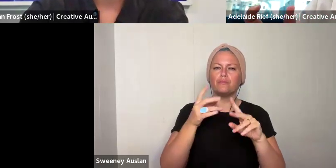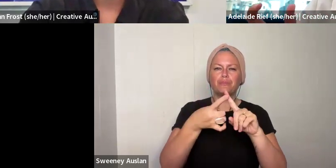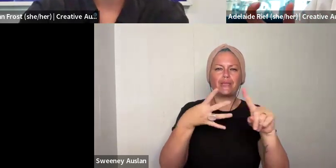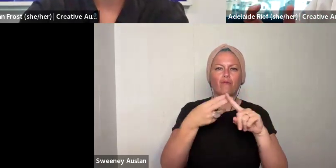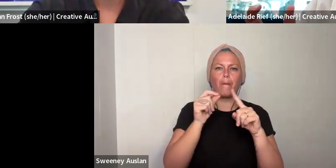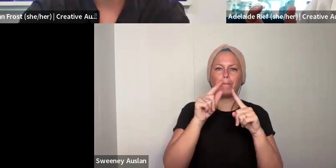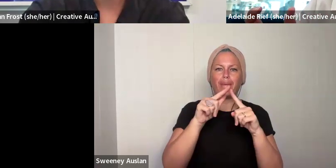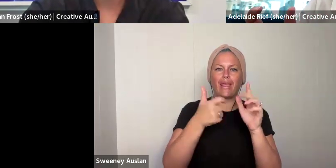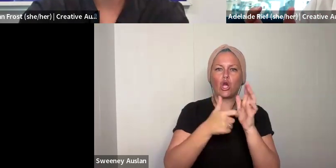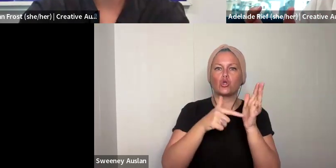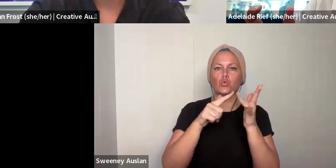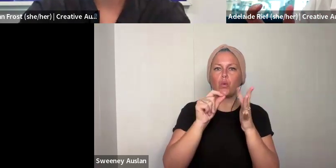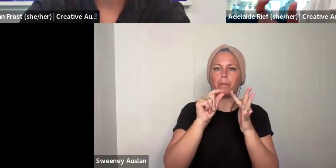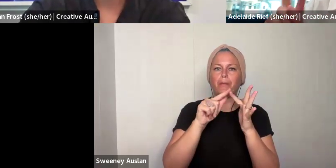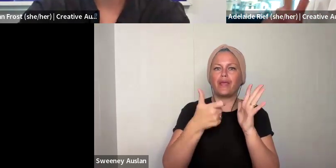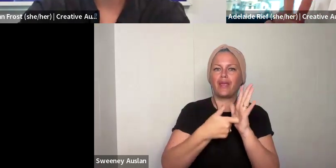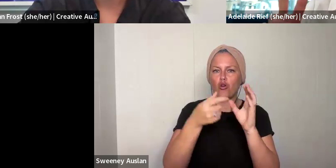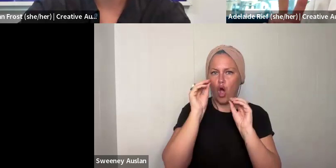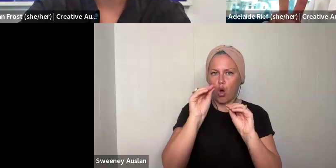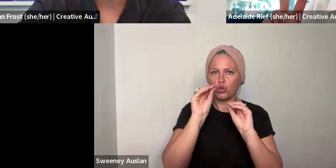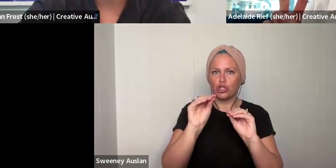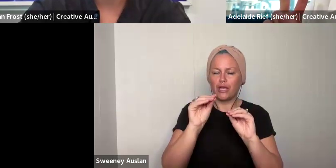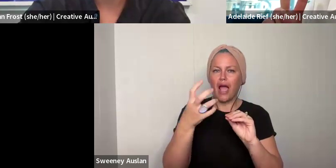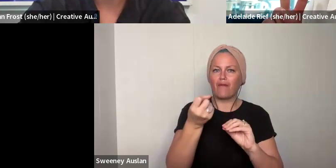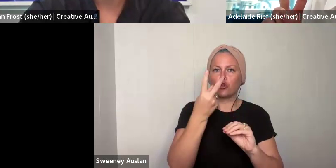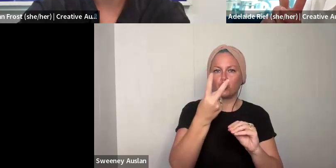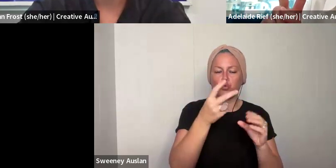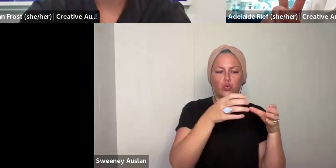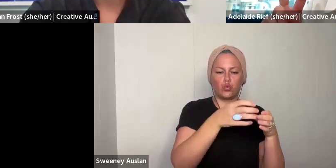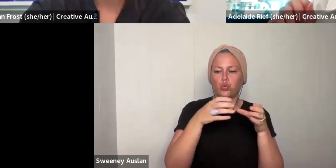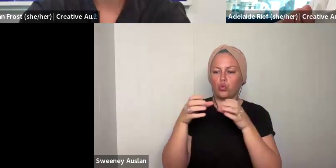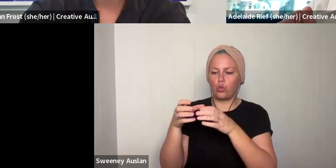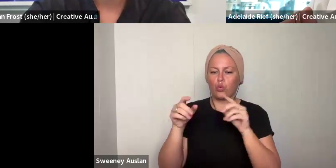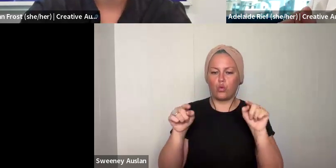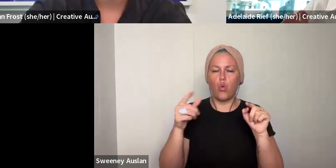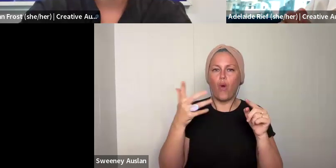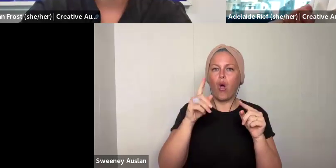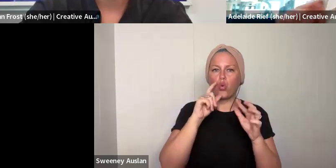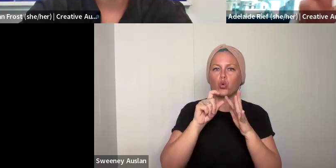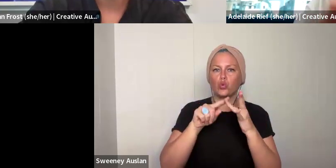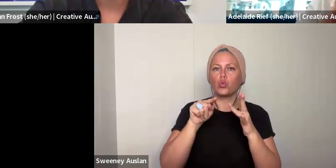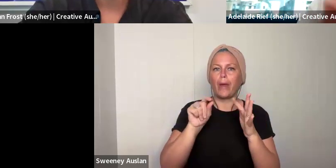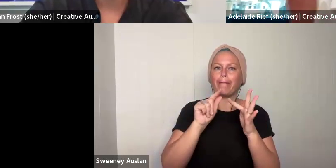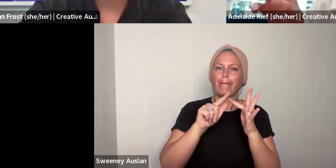Particularly for the peer to peer coaching, there are two blocks where you are going to do